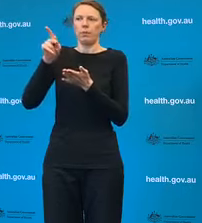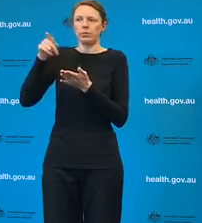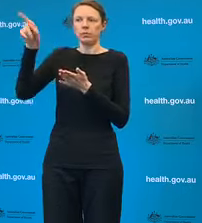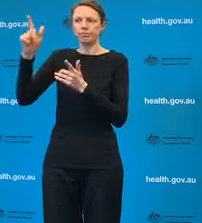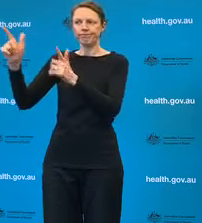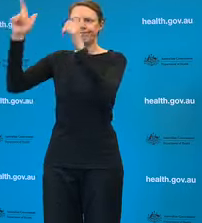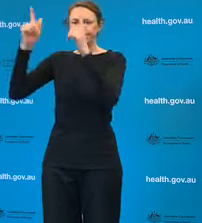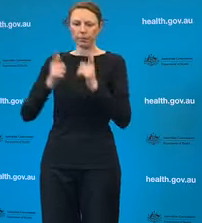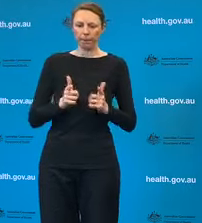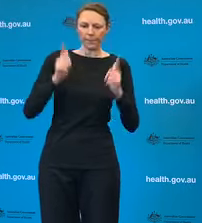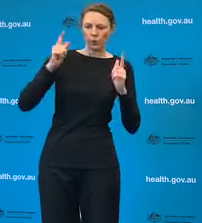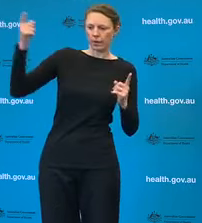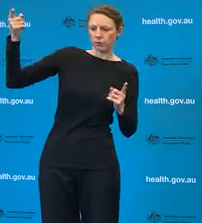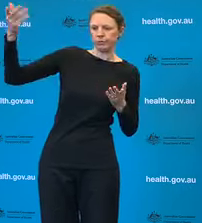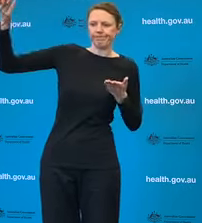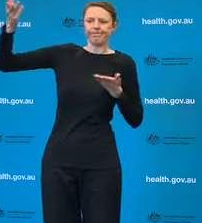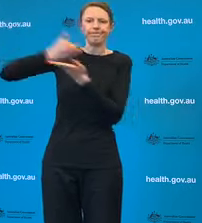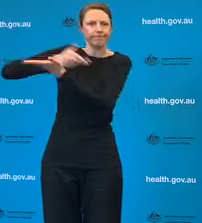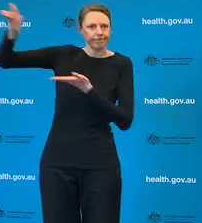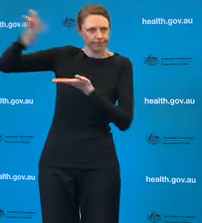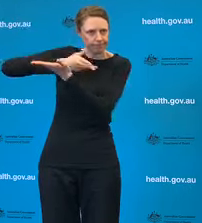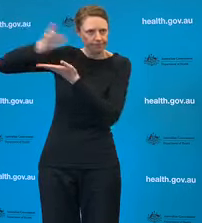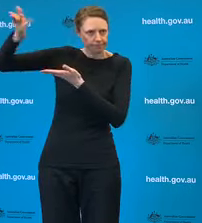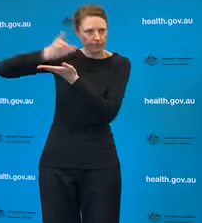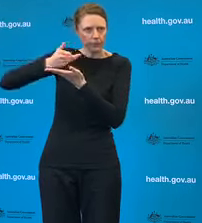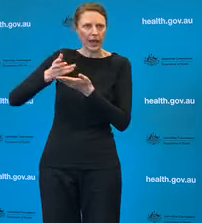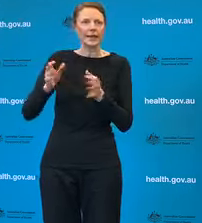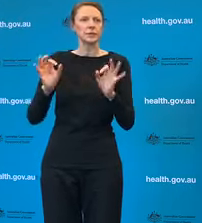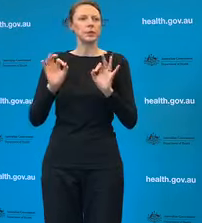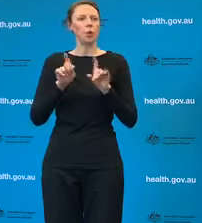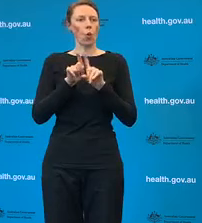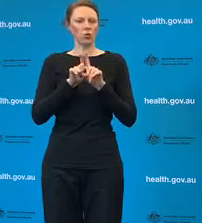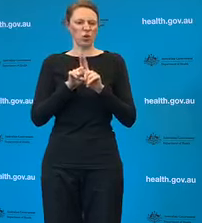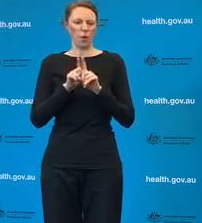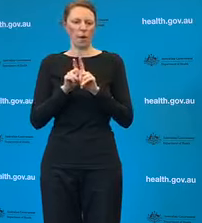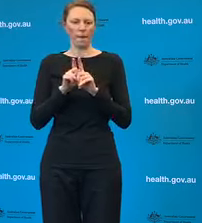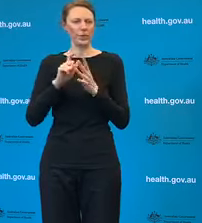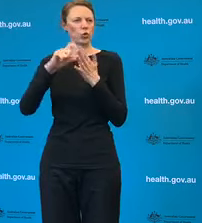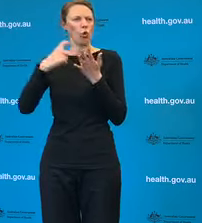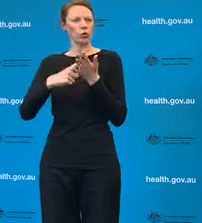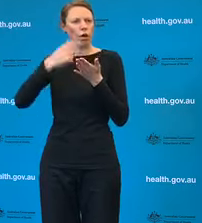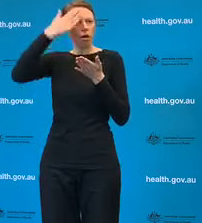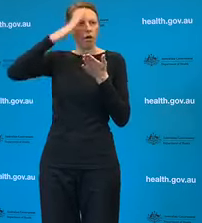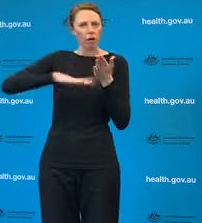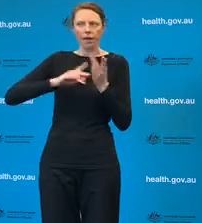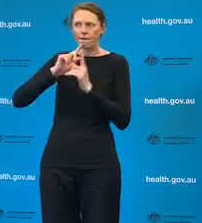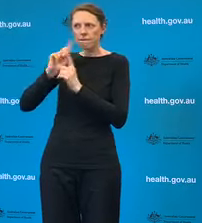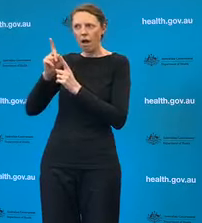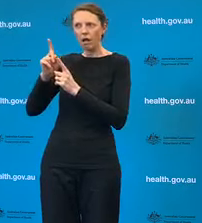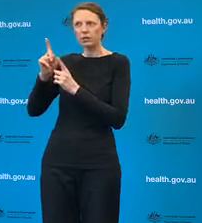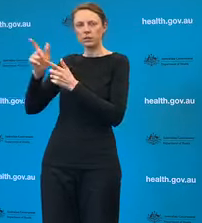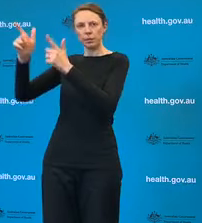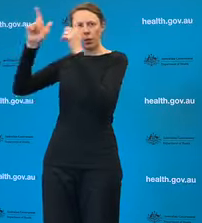Officers which was occurring previously of course. On minimising the impact that those border closures have.